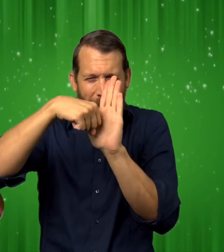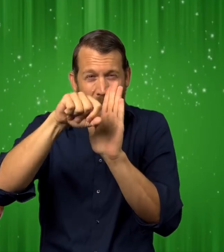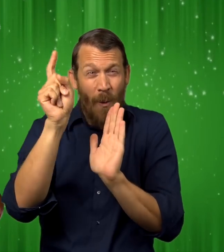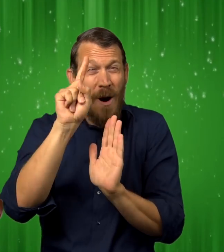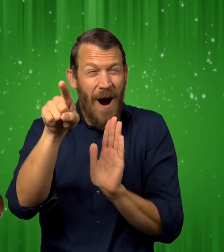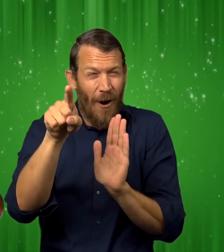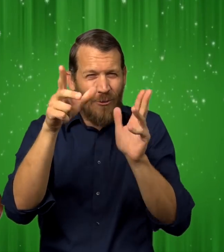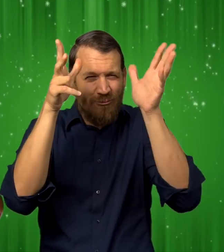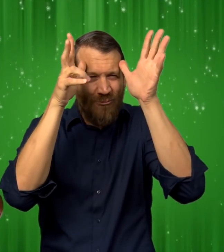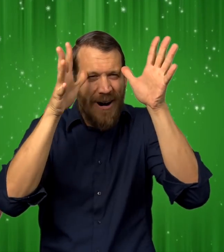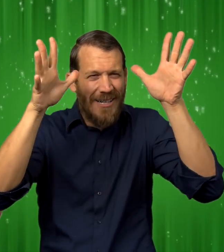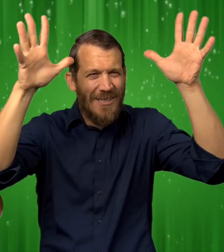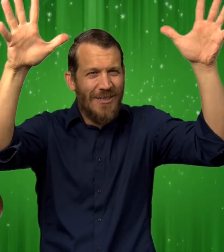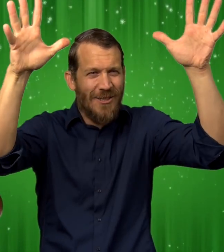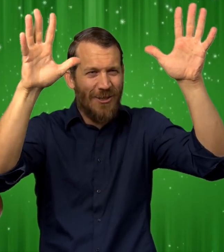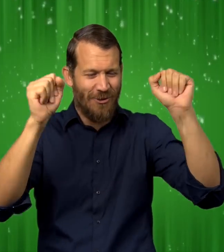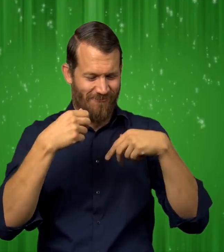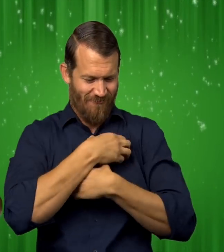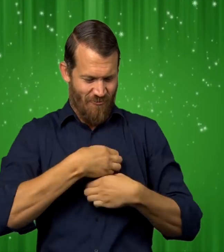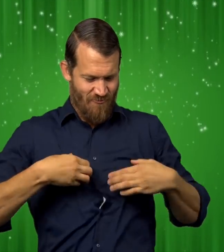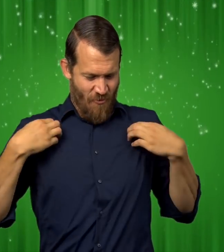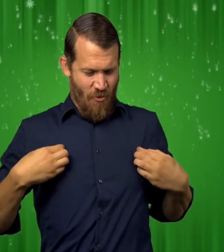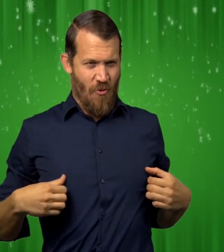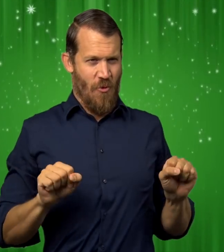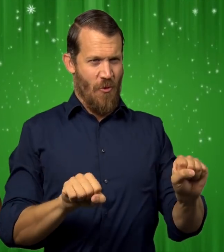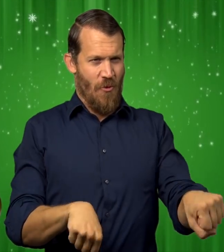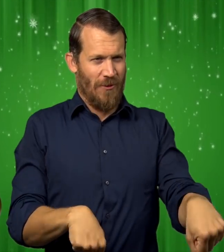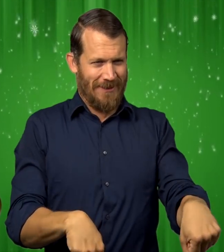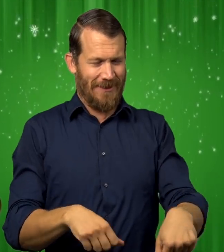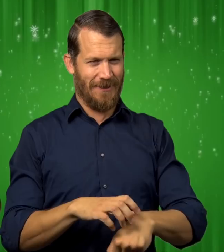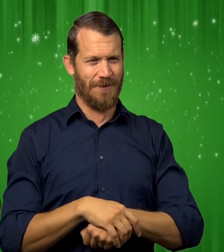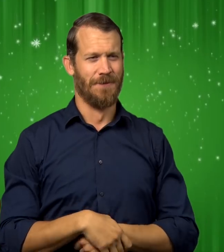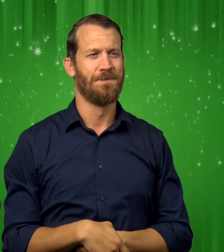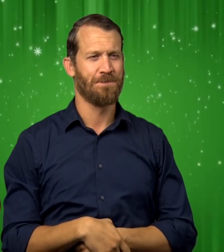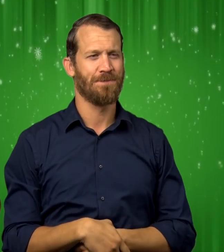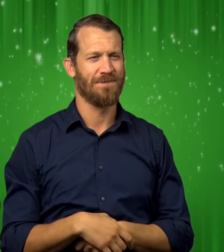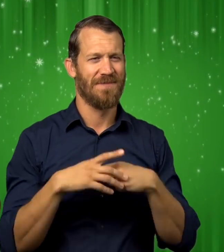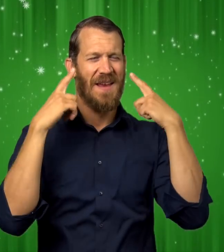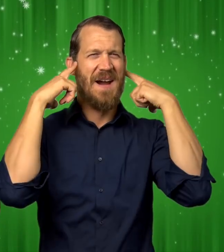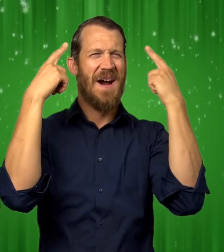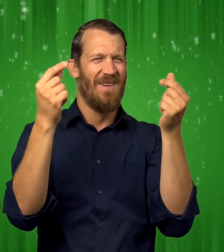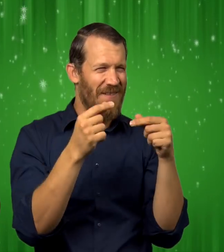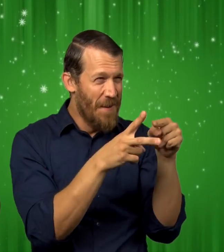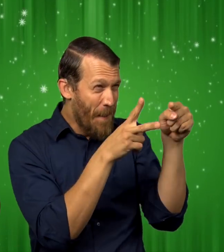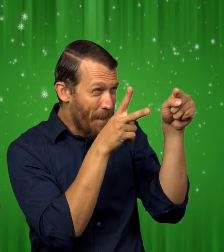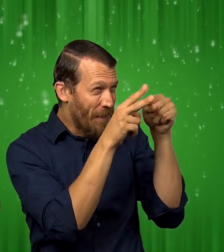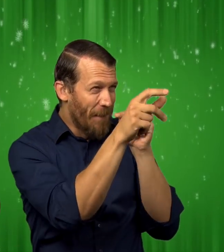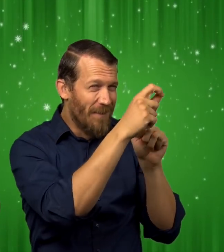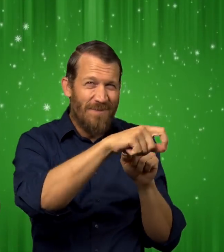The elf tossed it up to Santa.